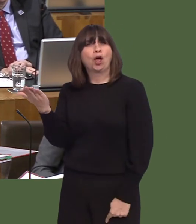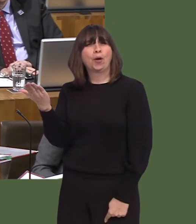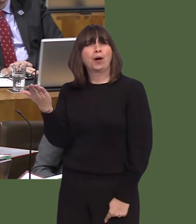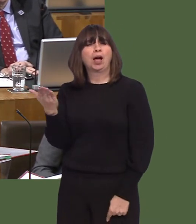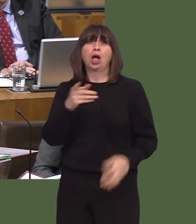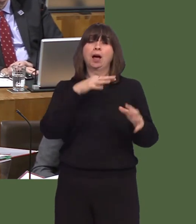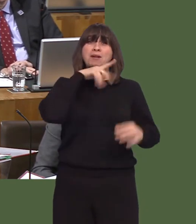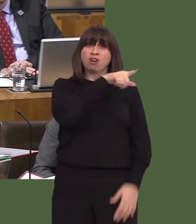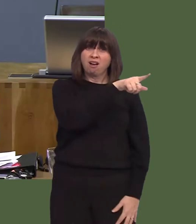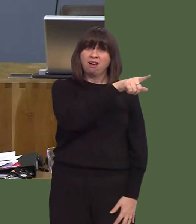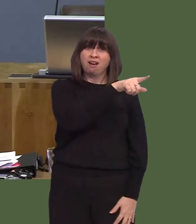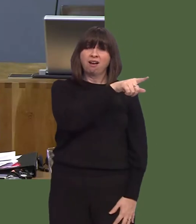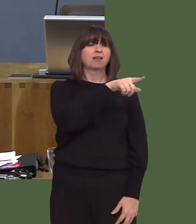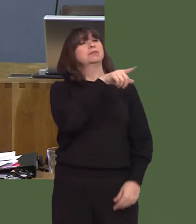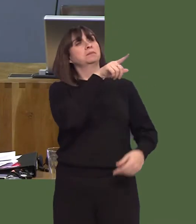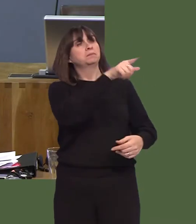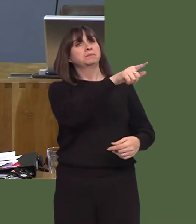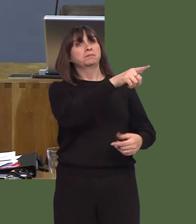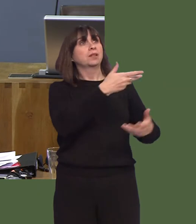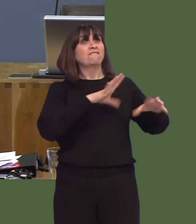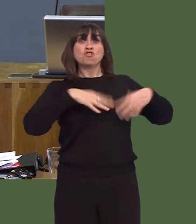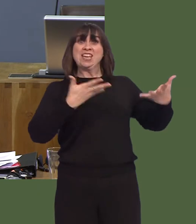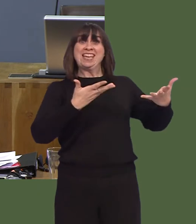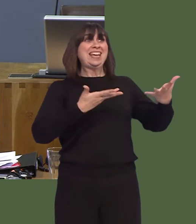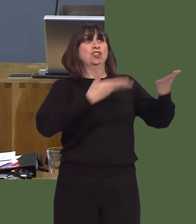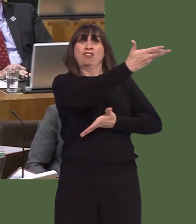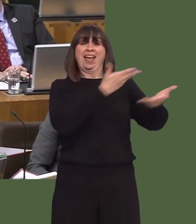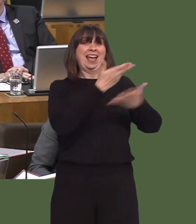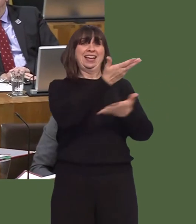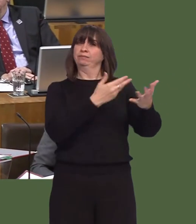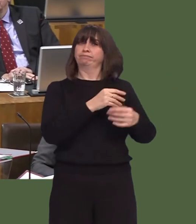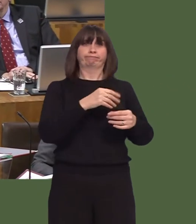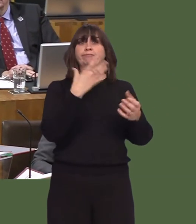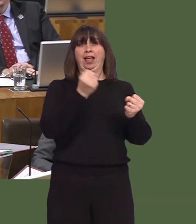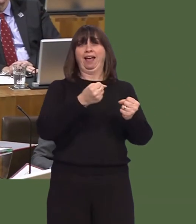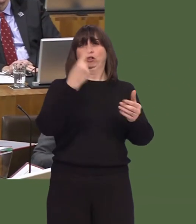If you look at the US, that is a market that does not trade freely with the rest of the world, nor does China, nor does India.